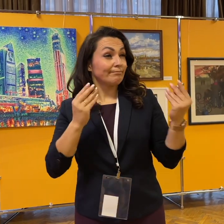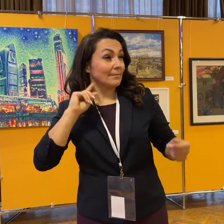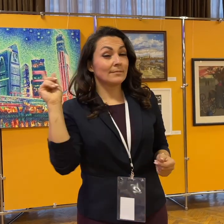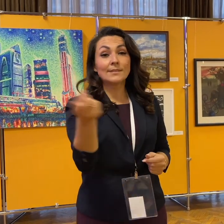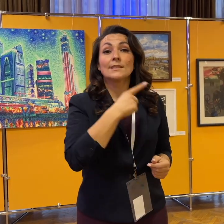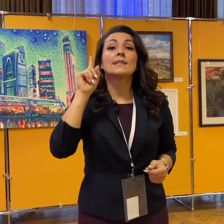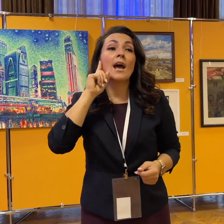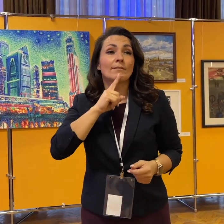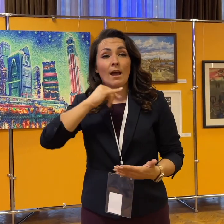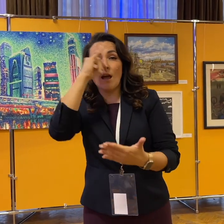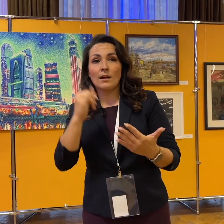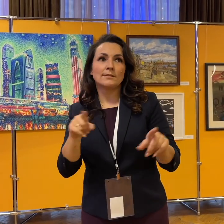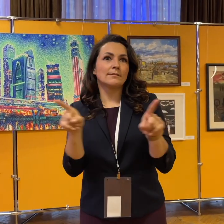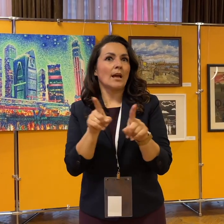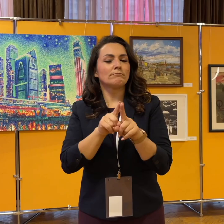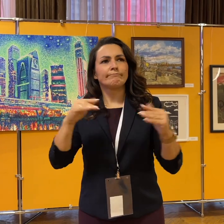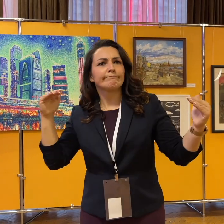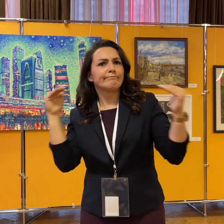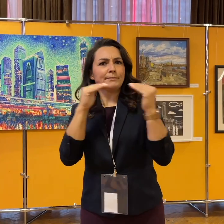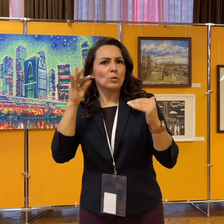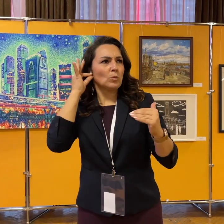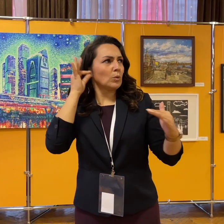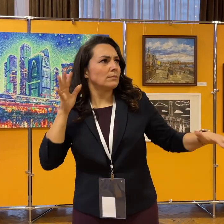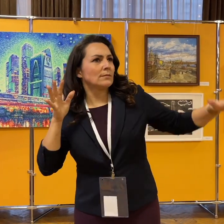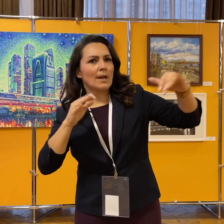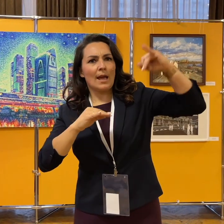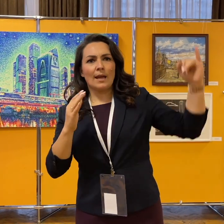because the majority of Deaf painters are not inferior to hearing artists